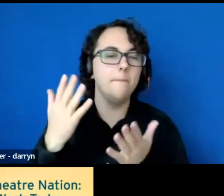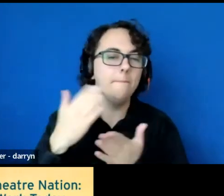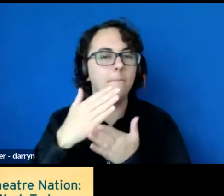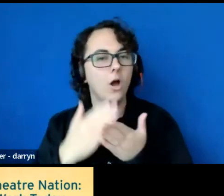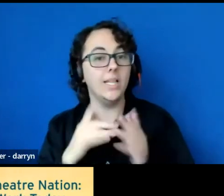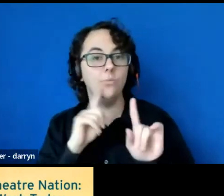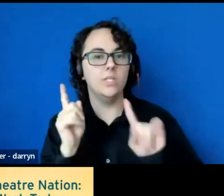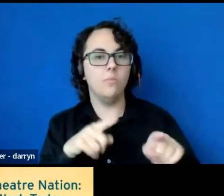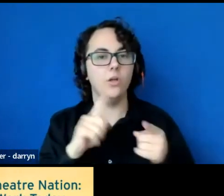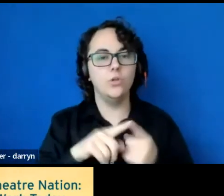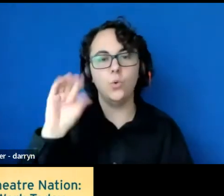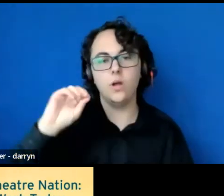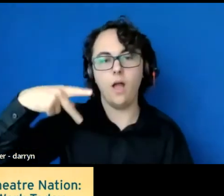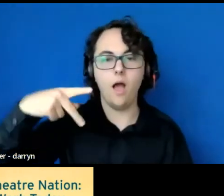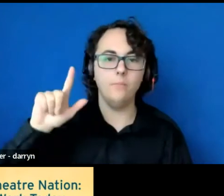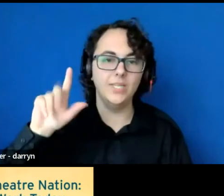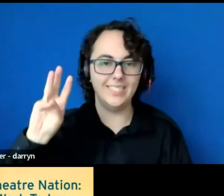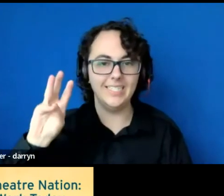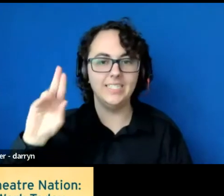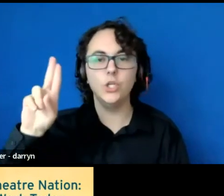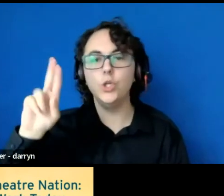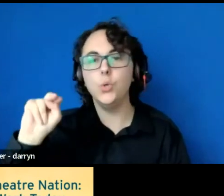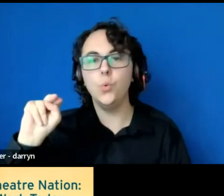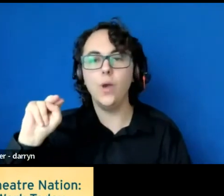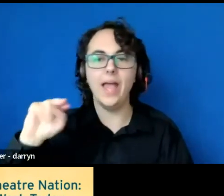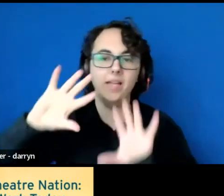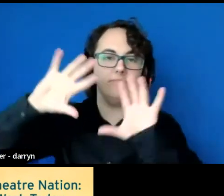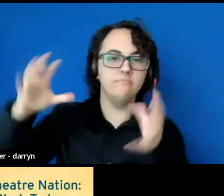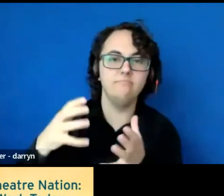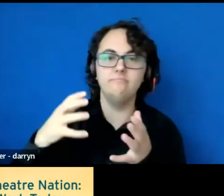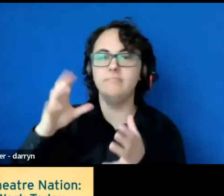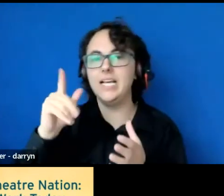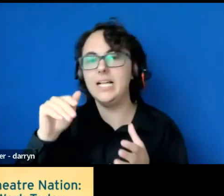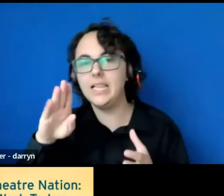the big global UN climate summit that was in November last month.